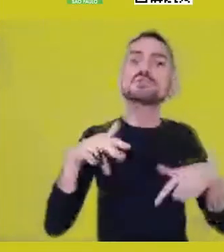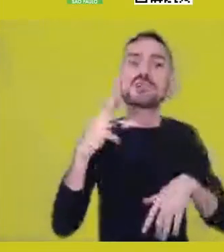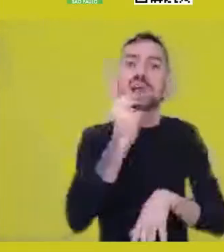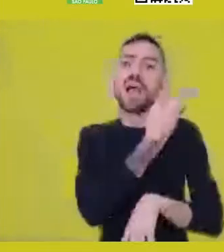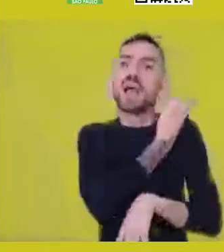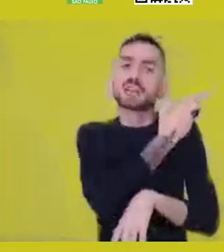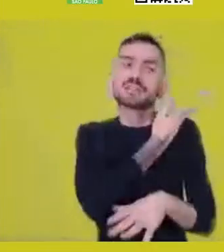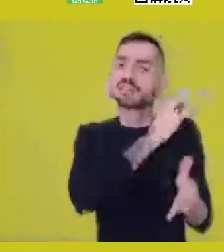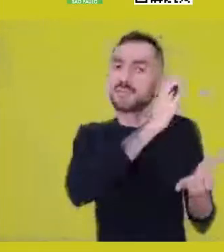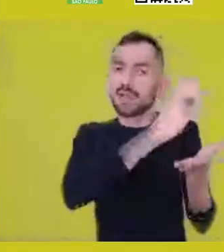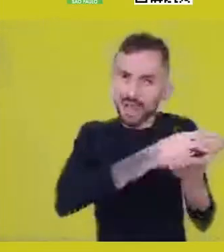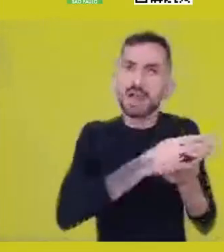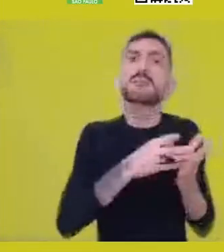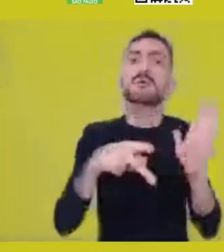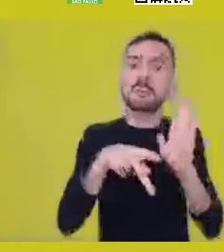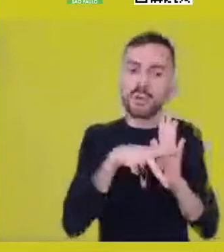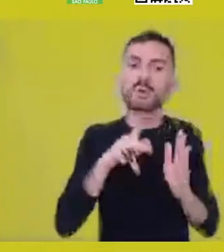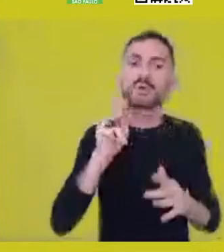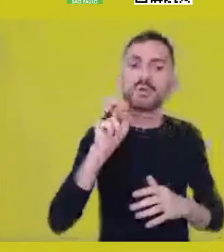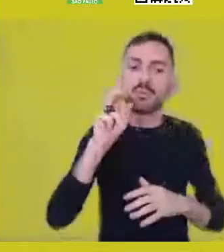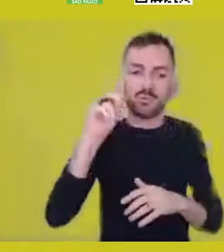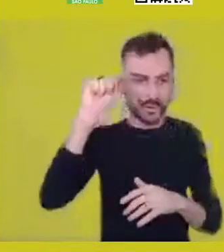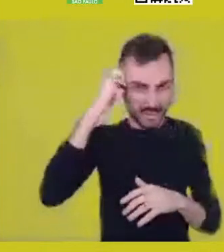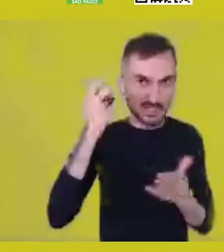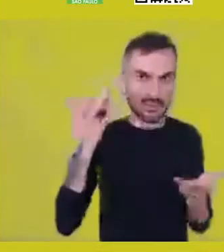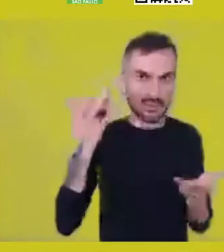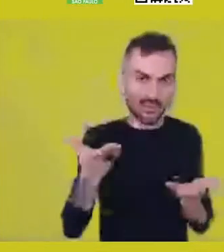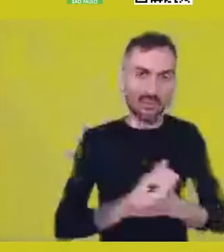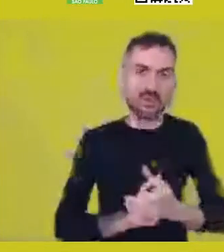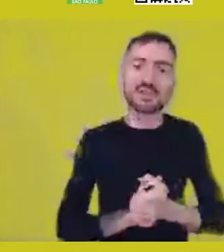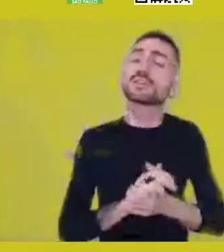he said, “You can see how art is extremely alive in our daily lives.